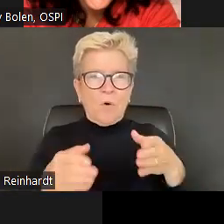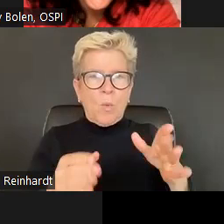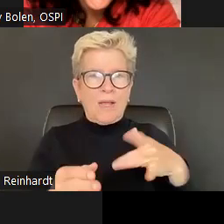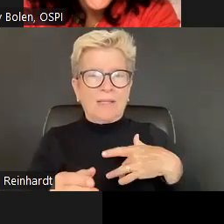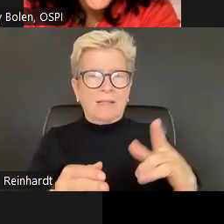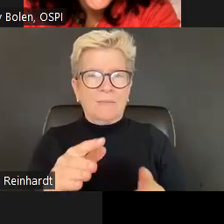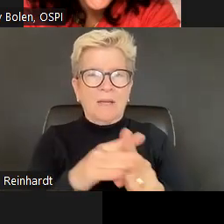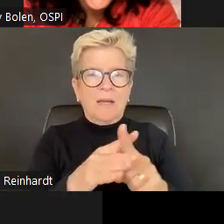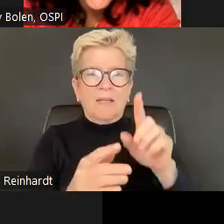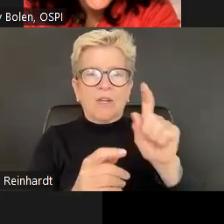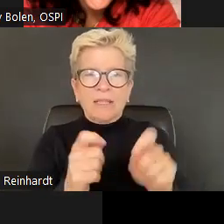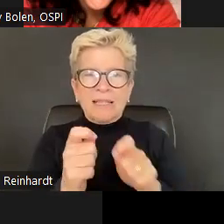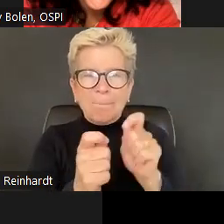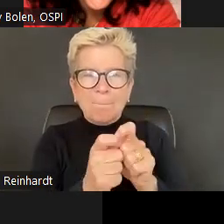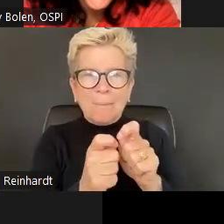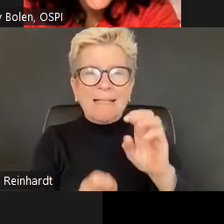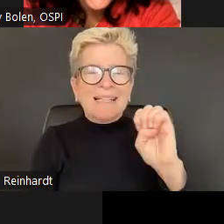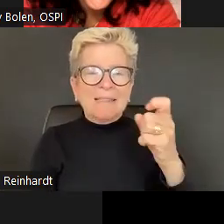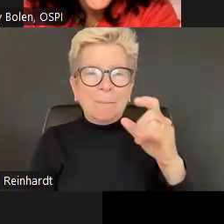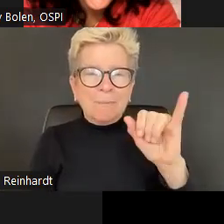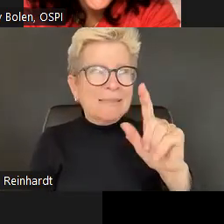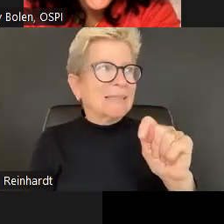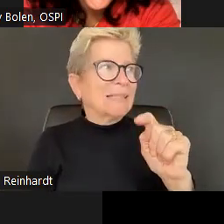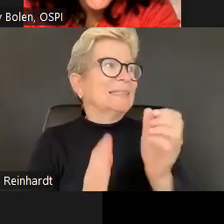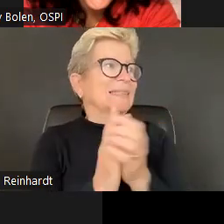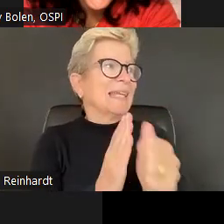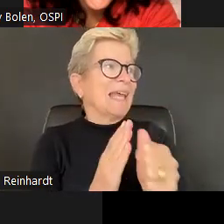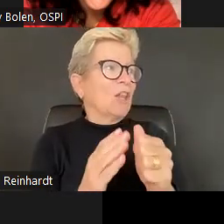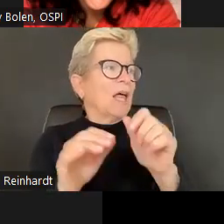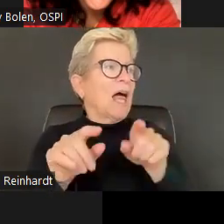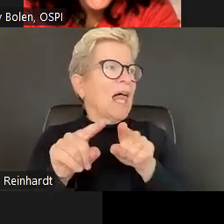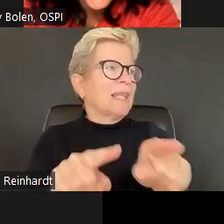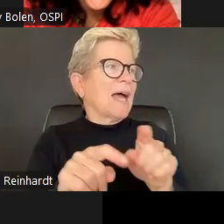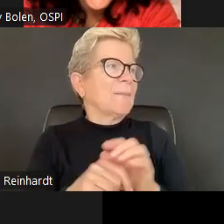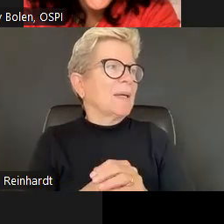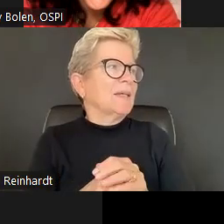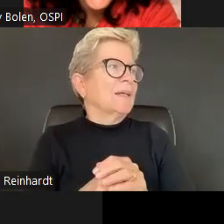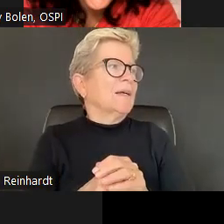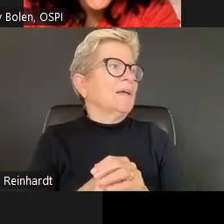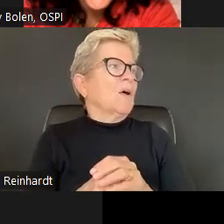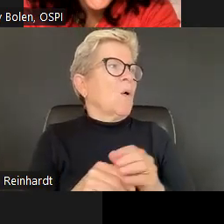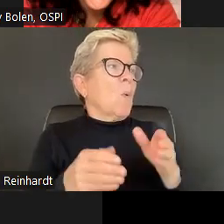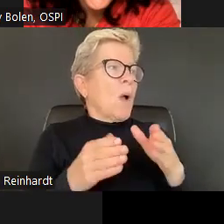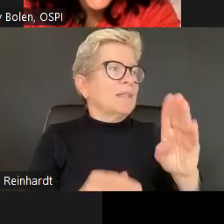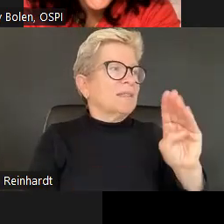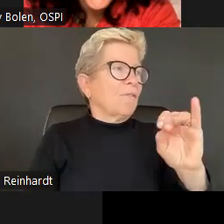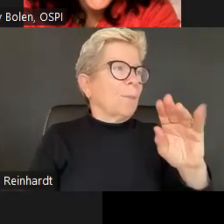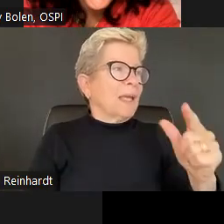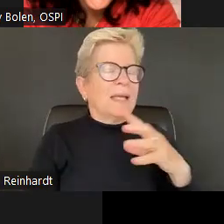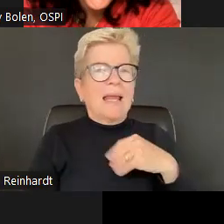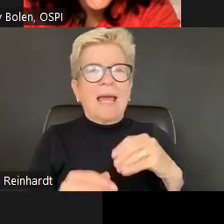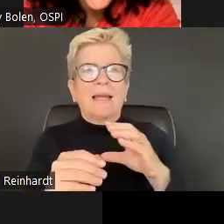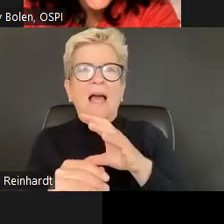So if I'm thinking about so what does this taxonomy then so we created this alignment I'm gonna go a little bit more in detail in each of them there's kind of 4 different ways we see that they show up.